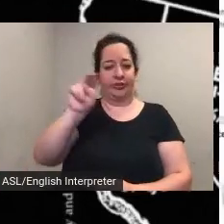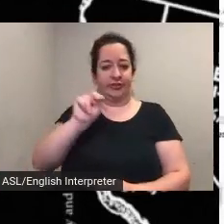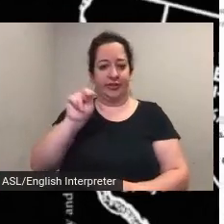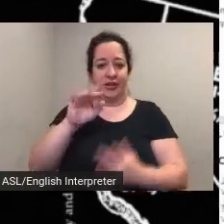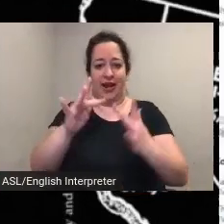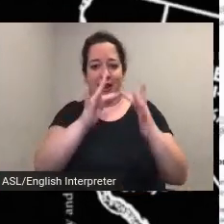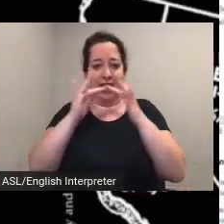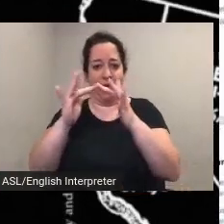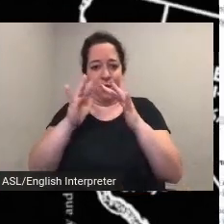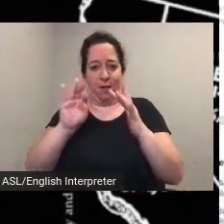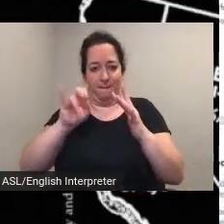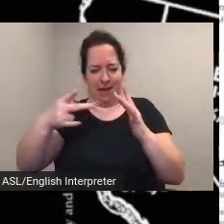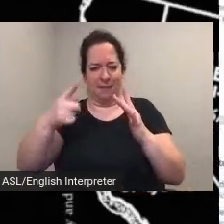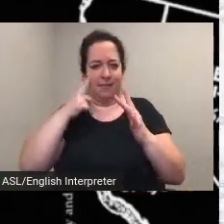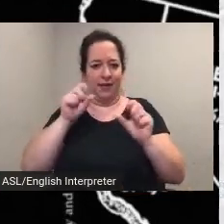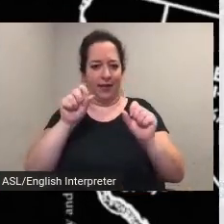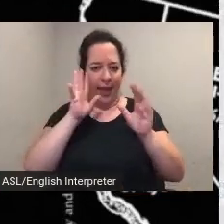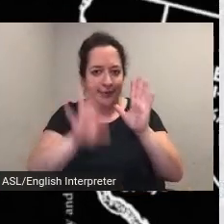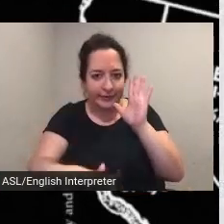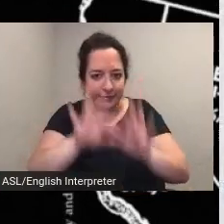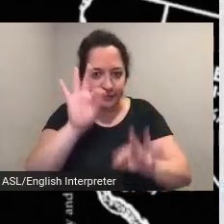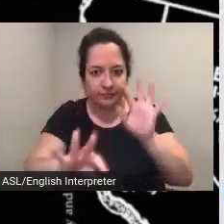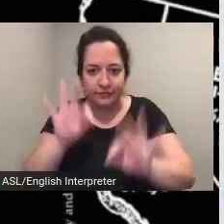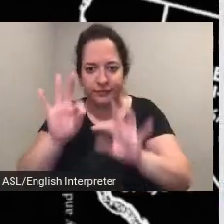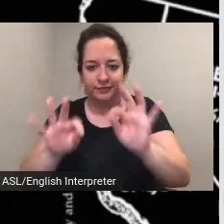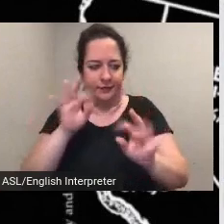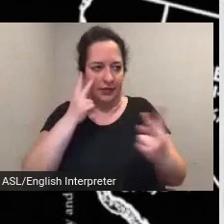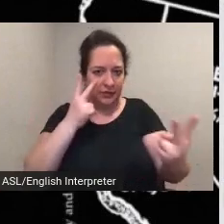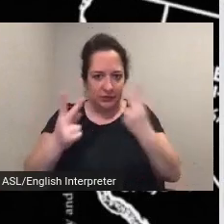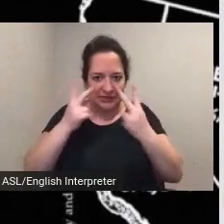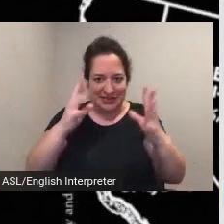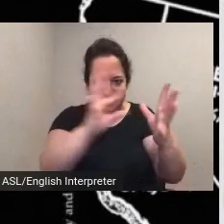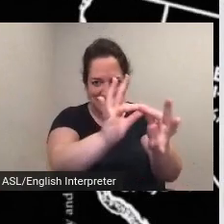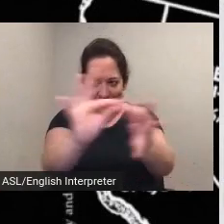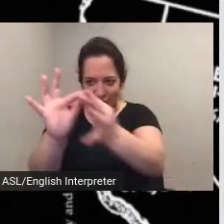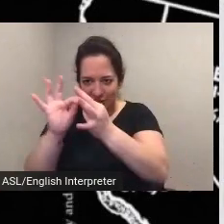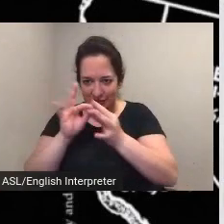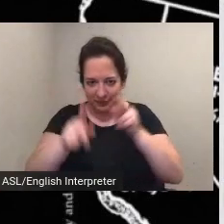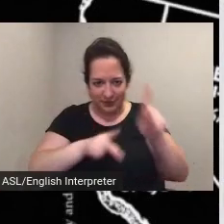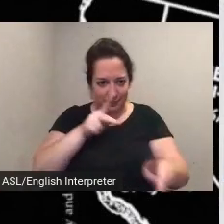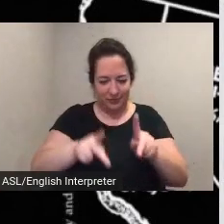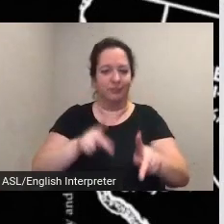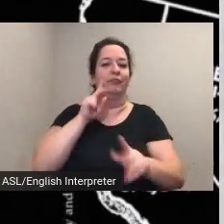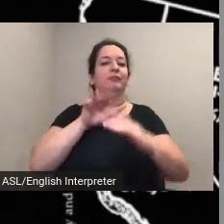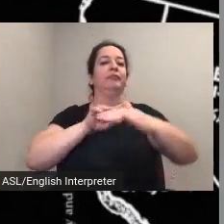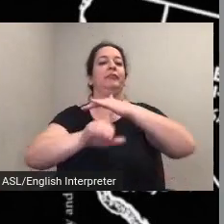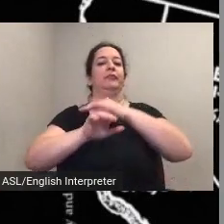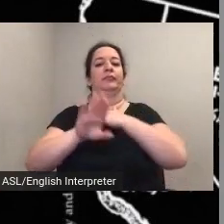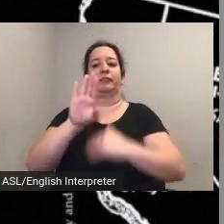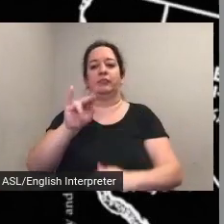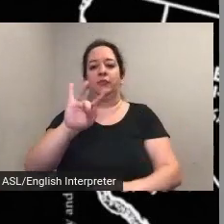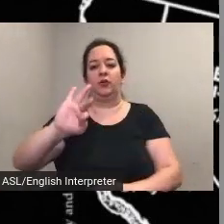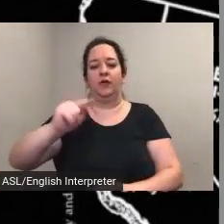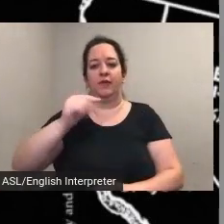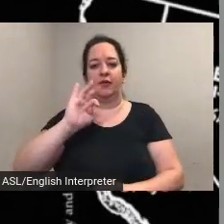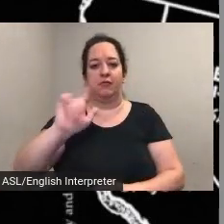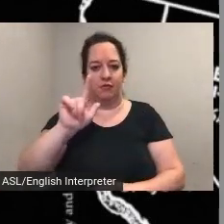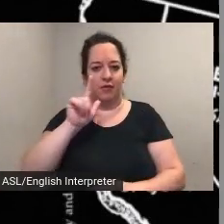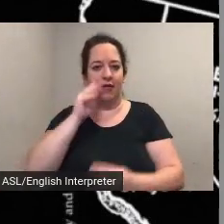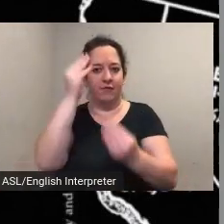and historic sites view connections between people and access biographical information archival collections and scanned